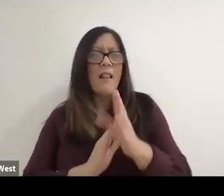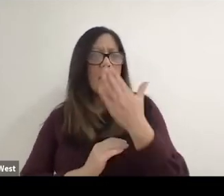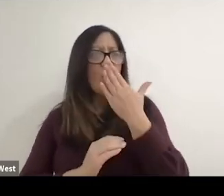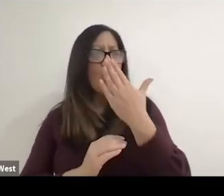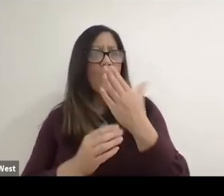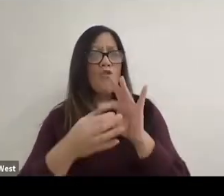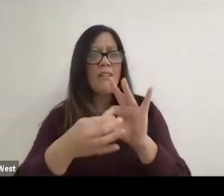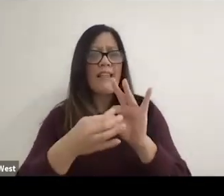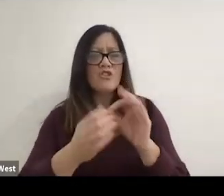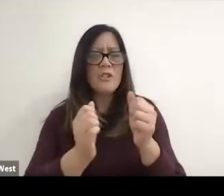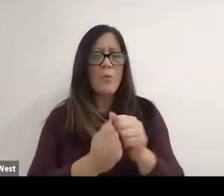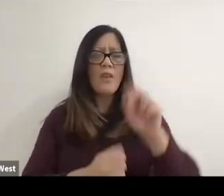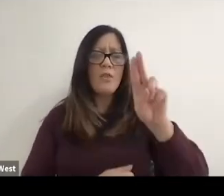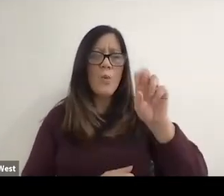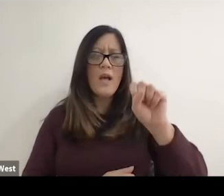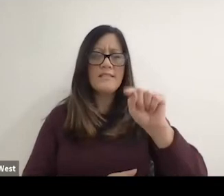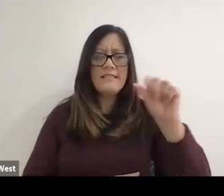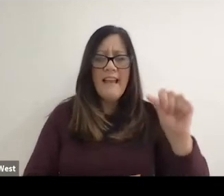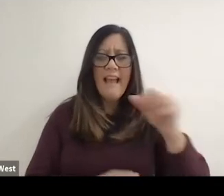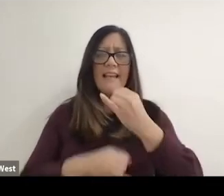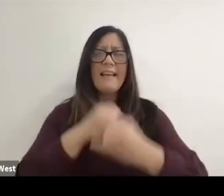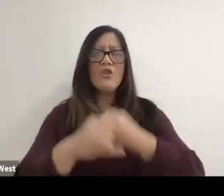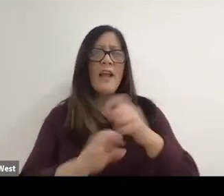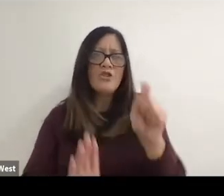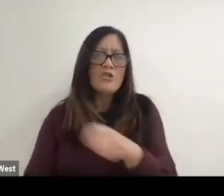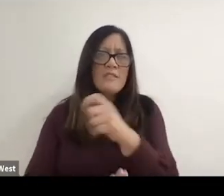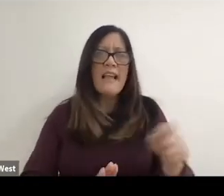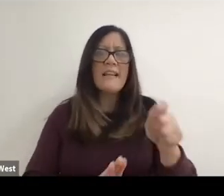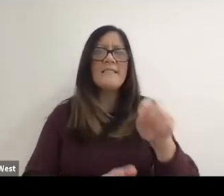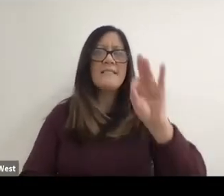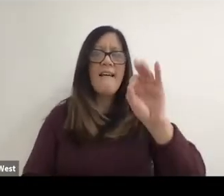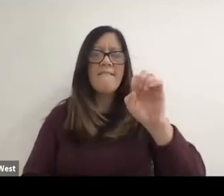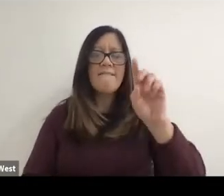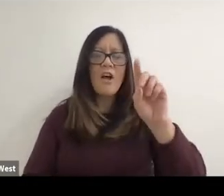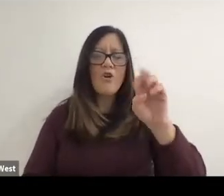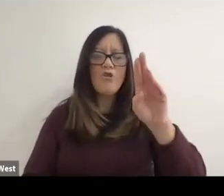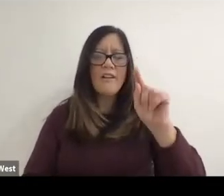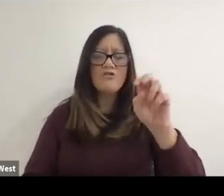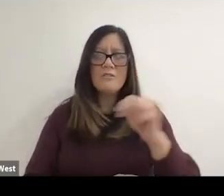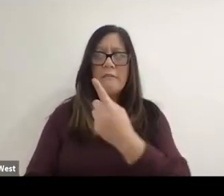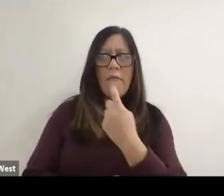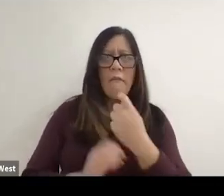with the USTA and the International Tennis Federation and he wanted to know how we were doing that